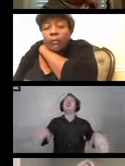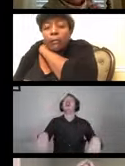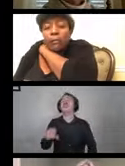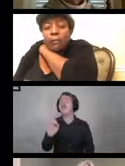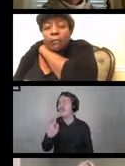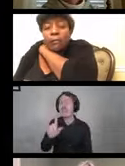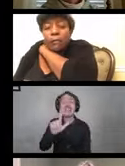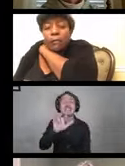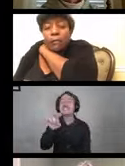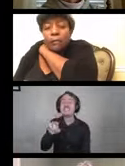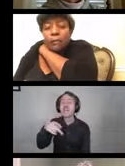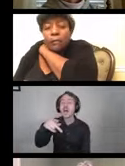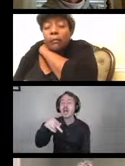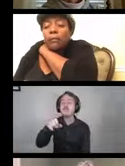to jump in?